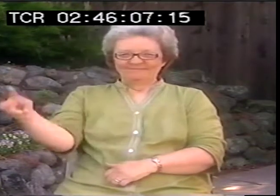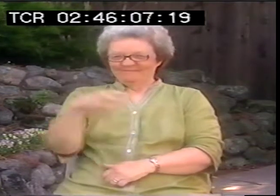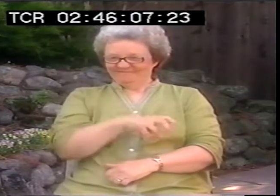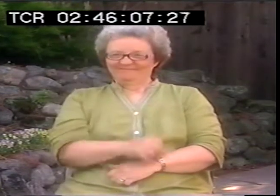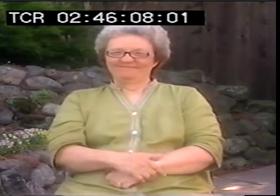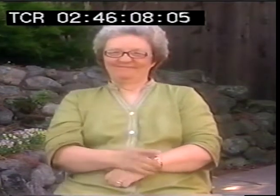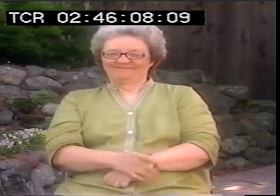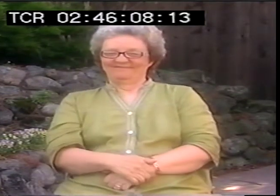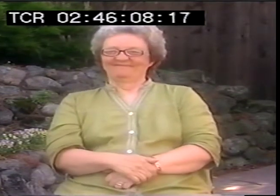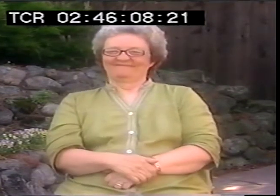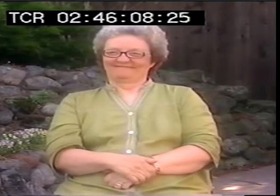Yes, traveling all over.